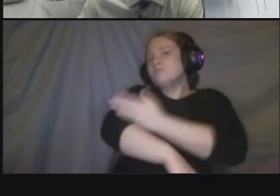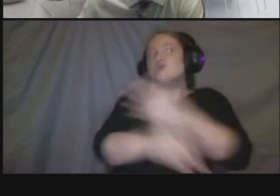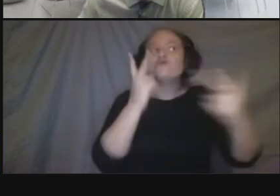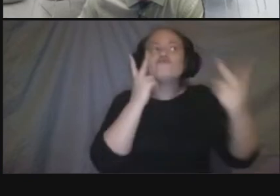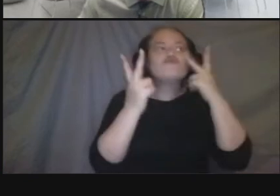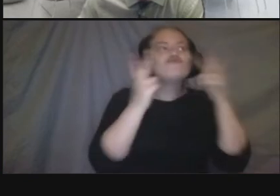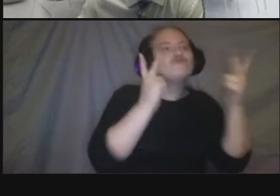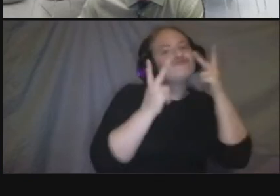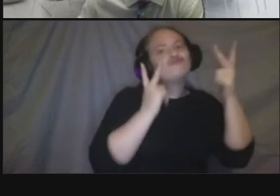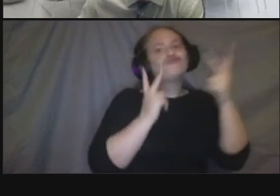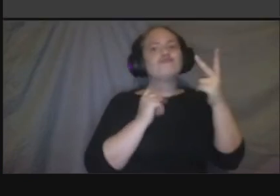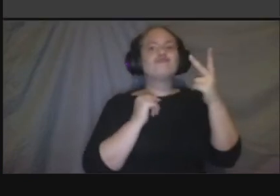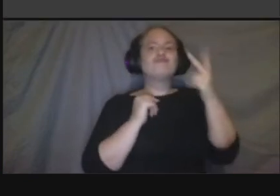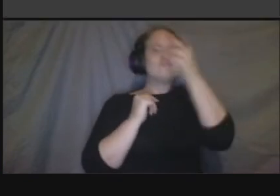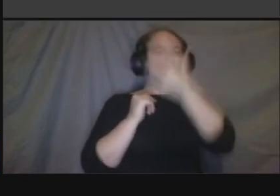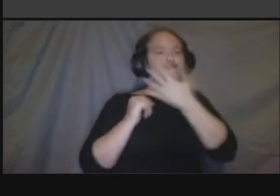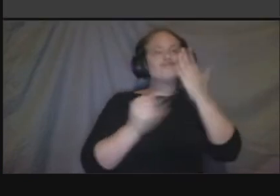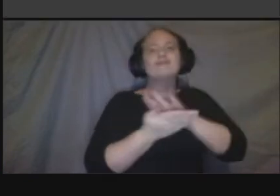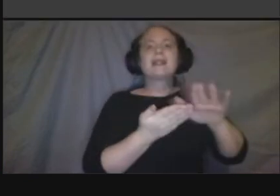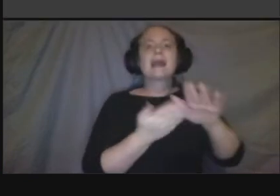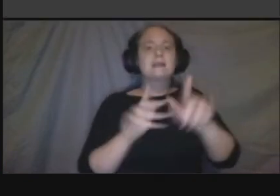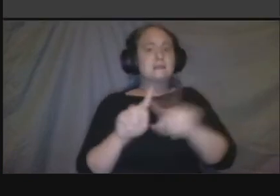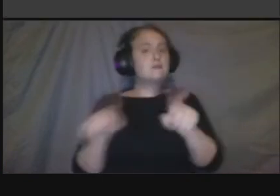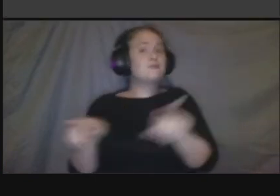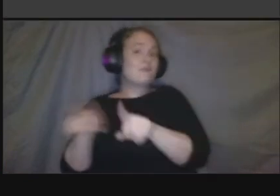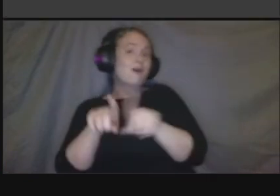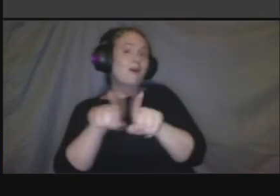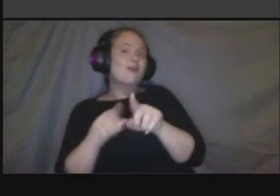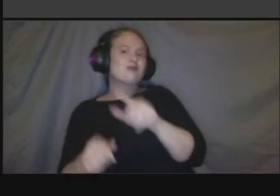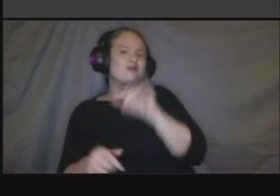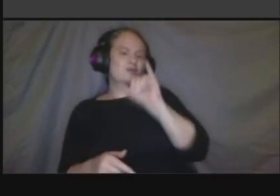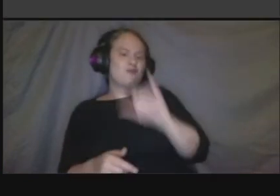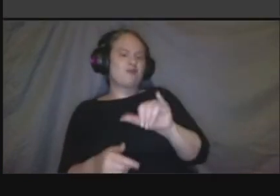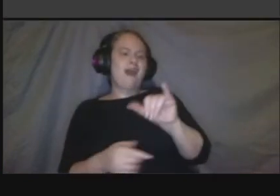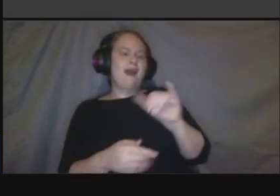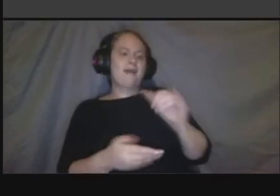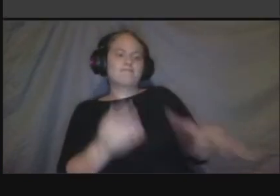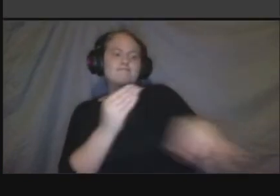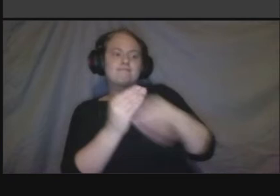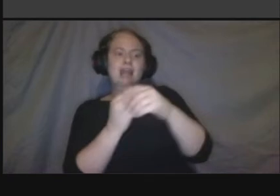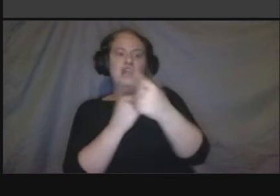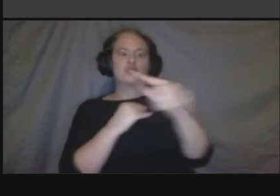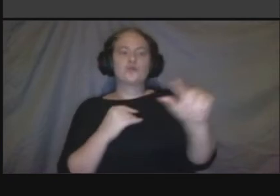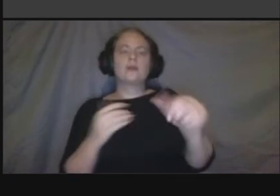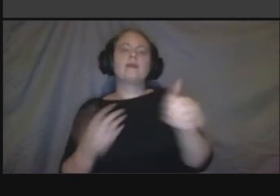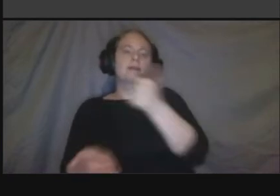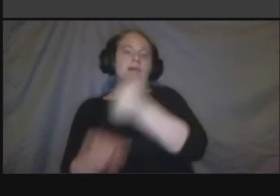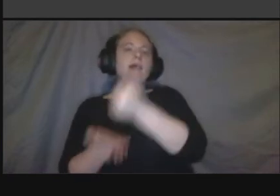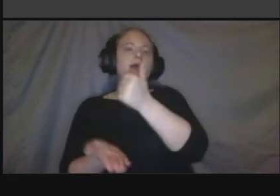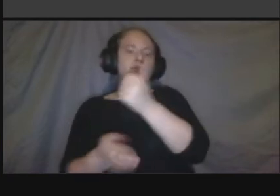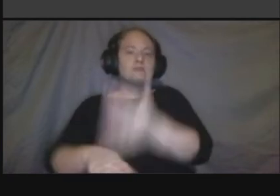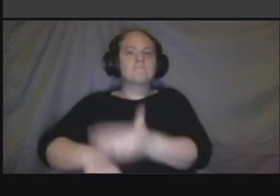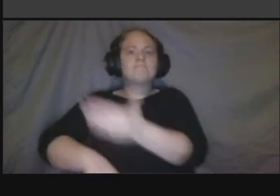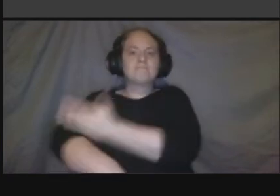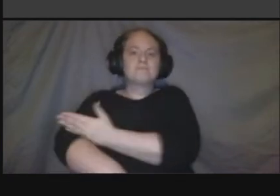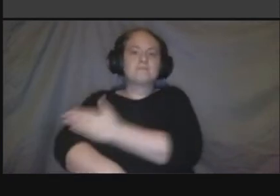thank you ray i do have another question is there any communication with the chancery on the project